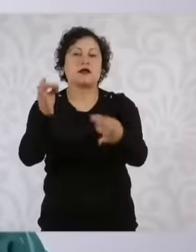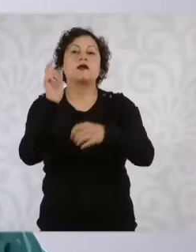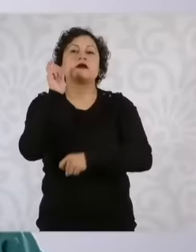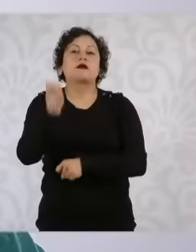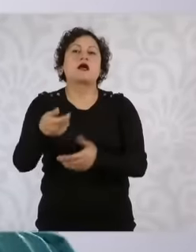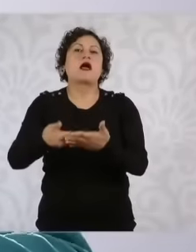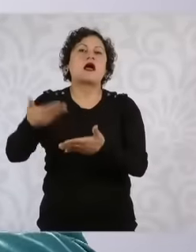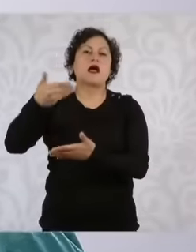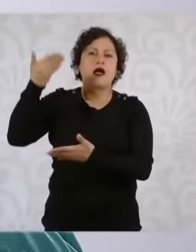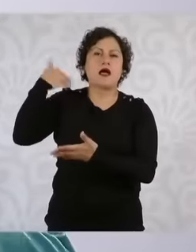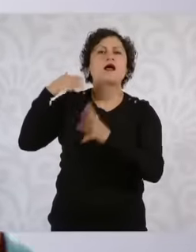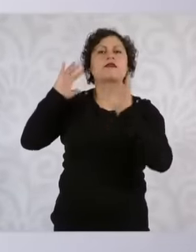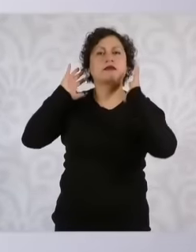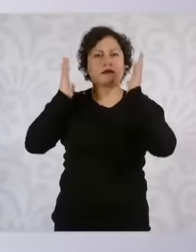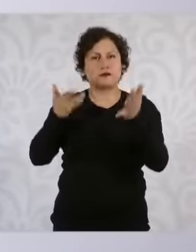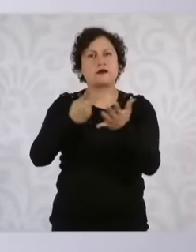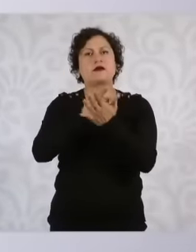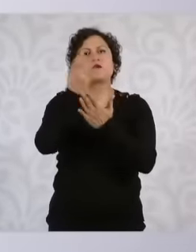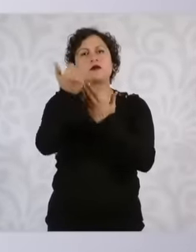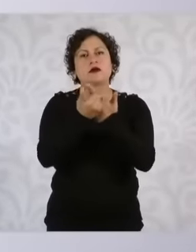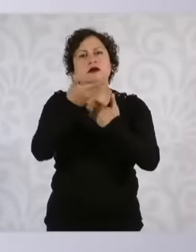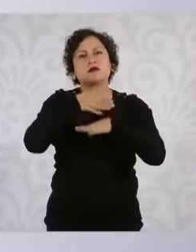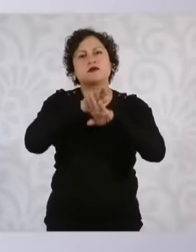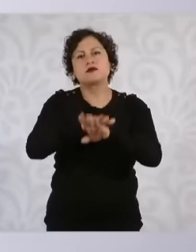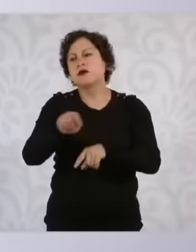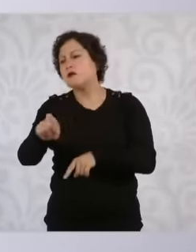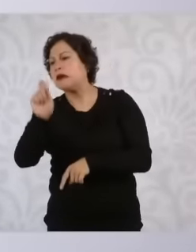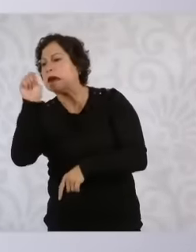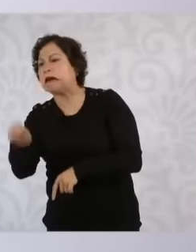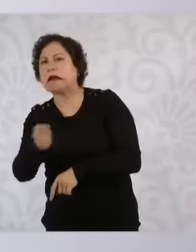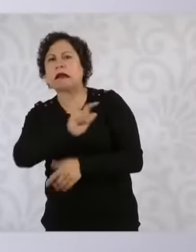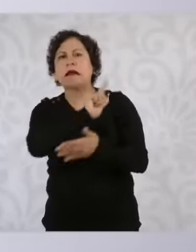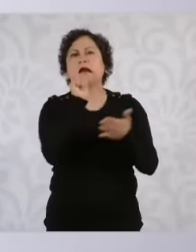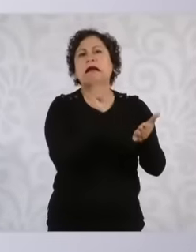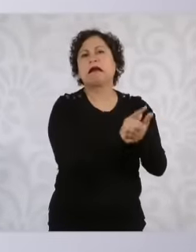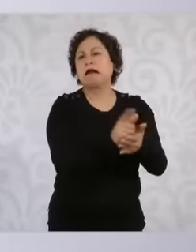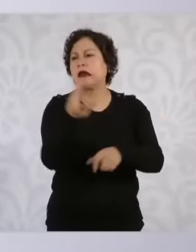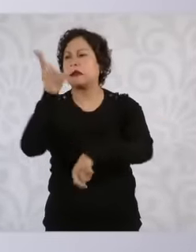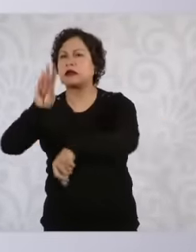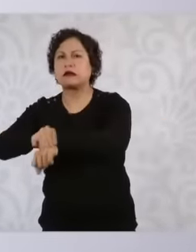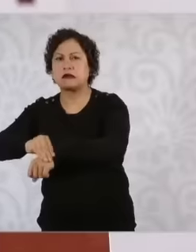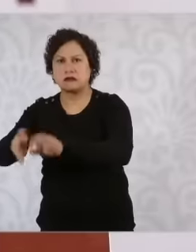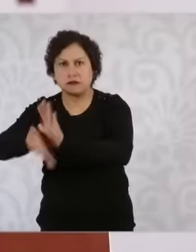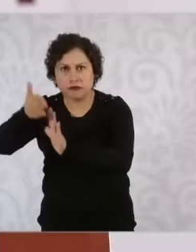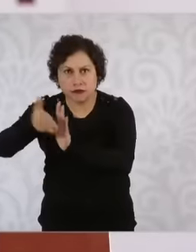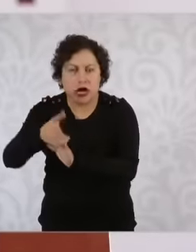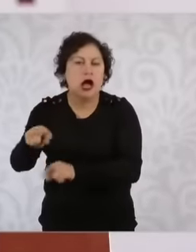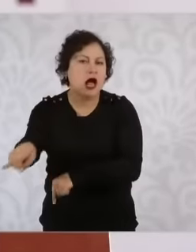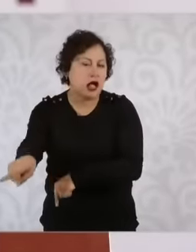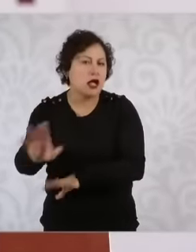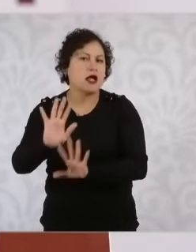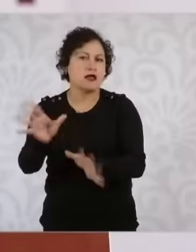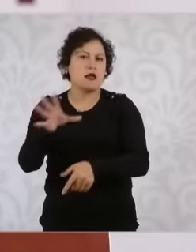the rights of way for this train, but a flight, for example, is already starting, which is called the flight.